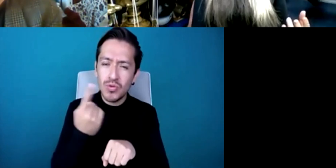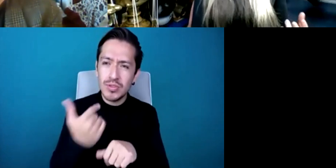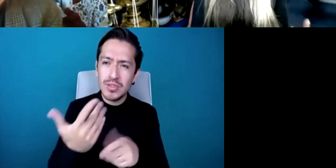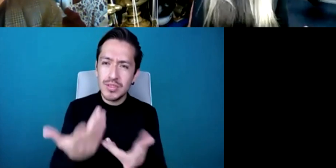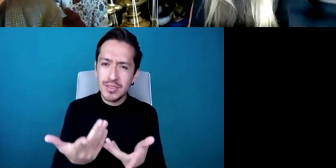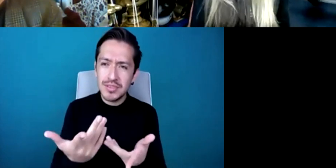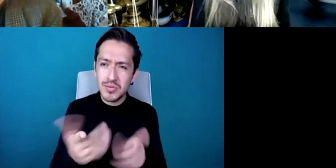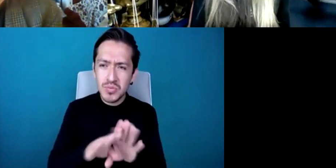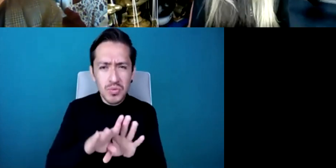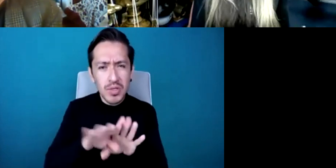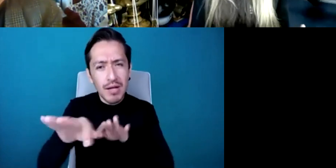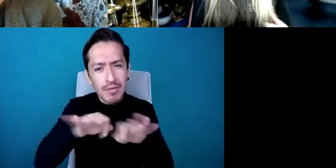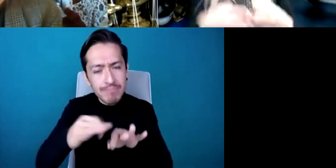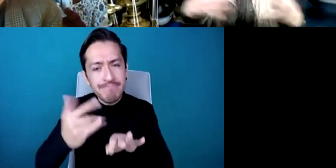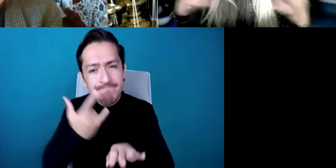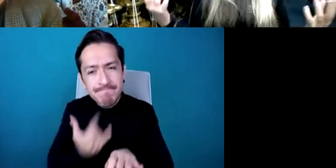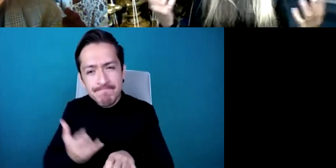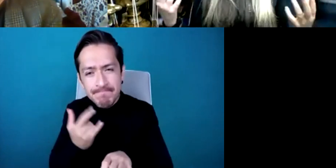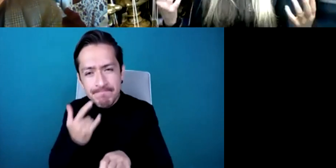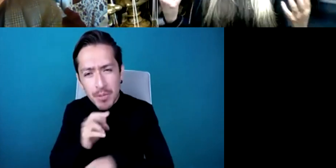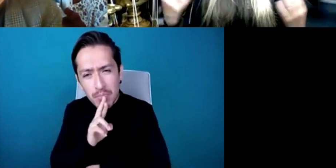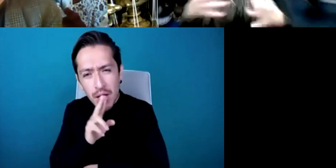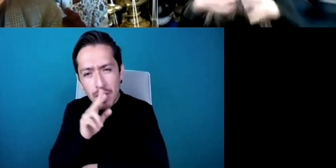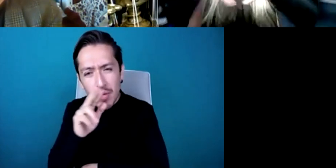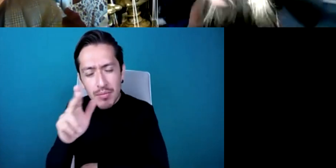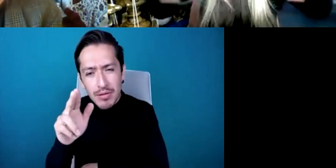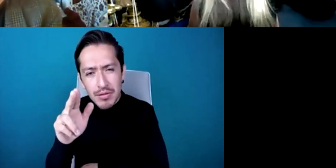in the early early days whereby I was asked to play a concerto and I'd set up all of my